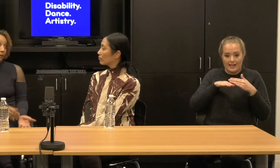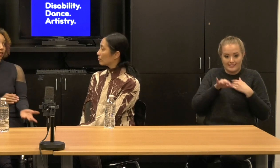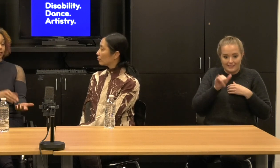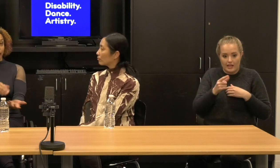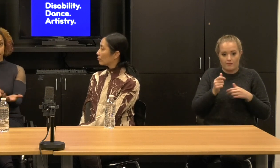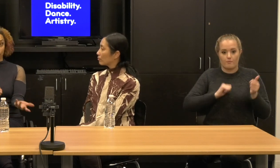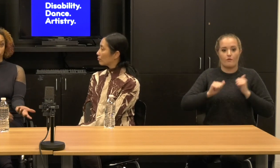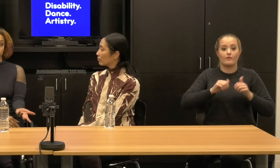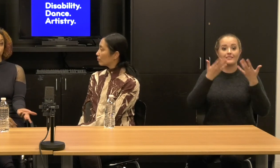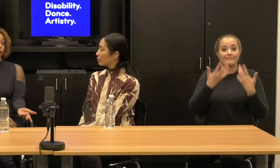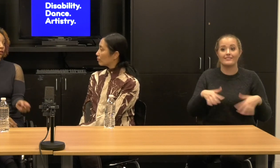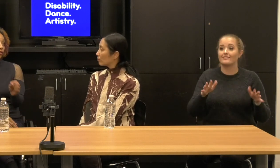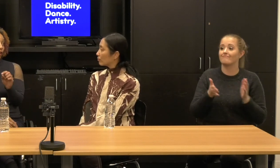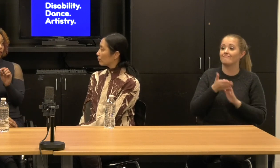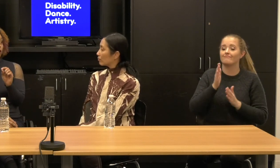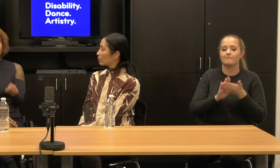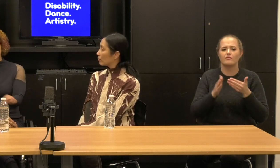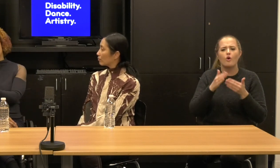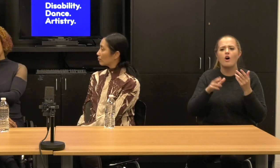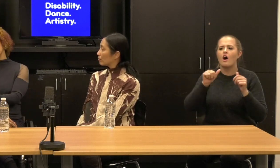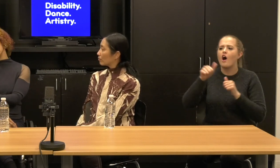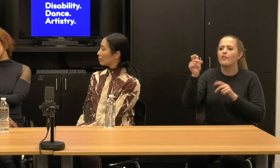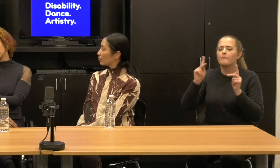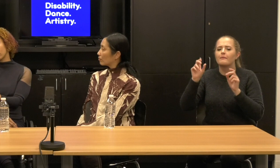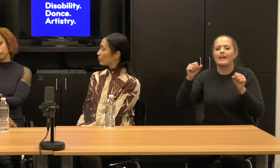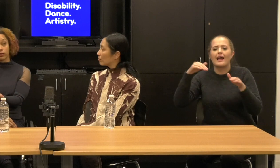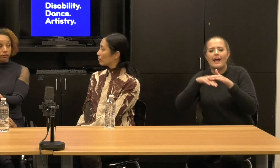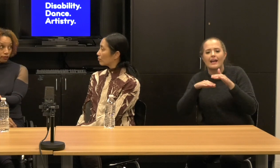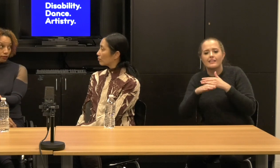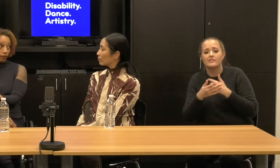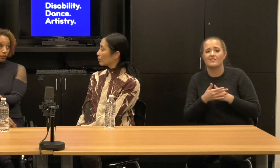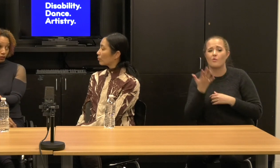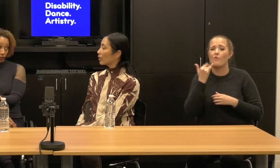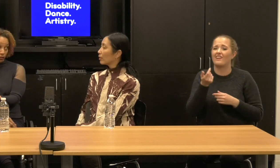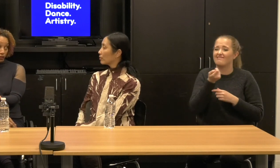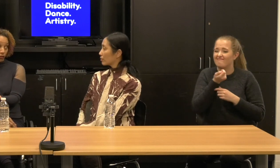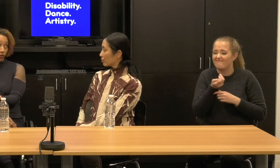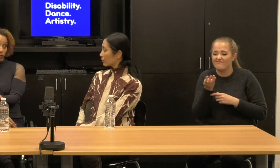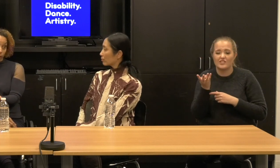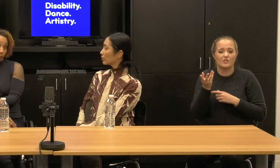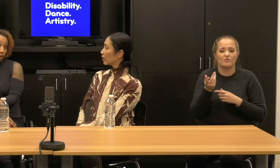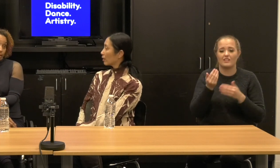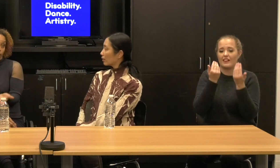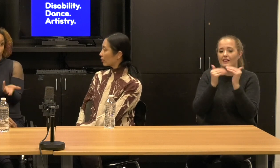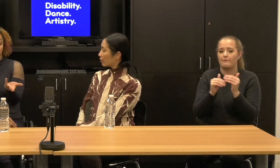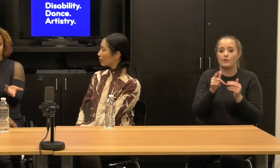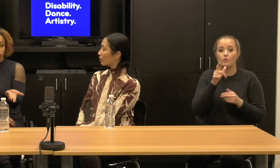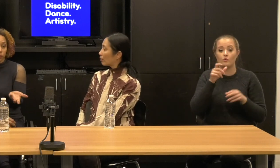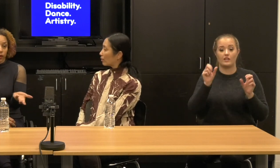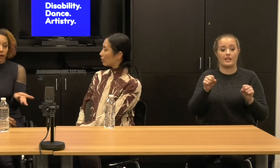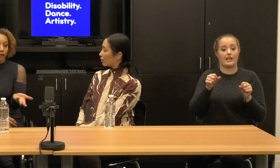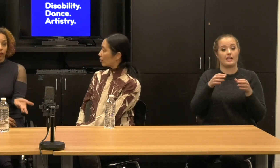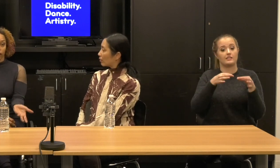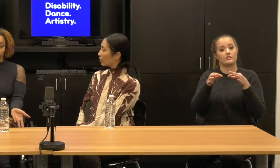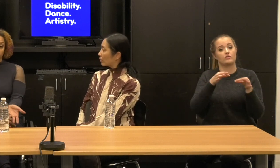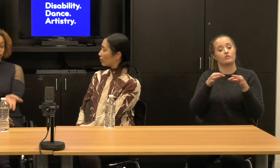It makes that possible because there are very few audio describers, you know, you go to somewhere